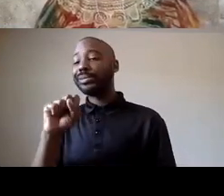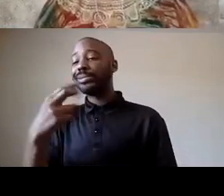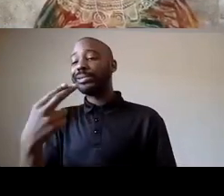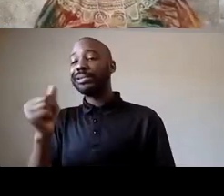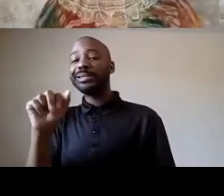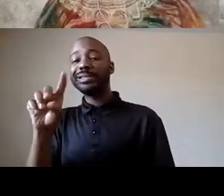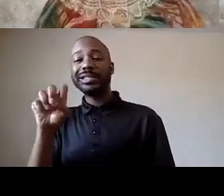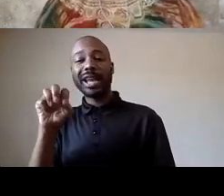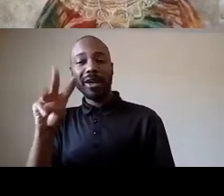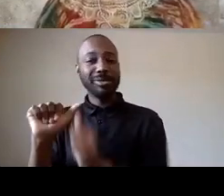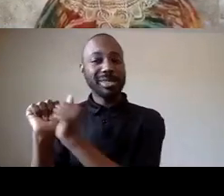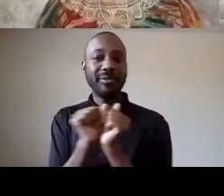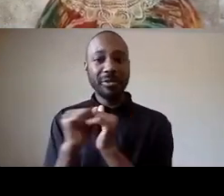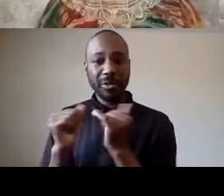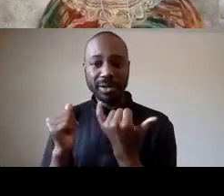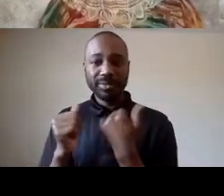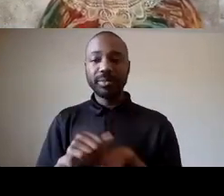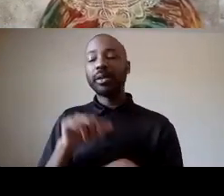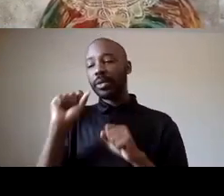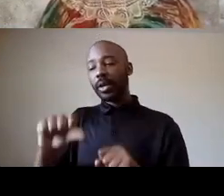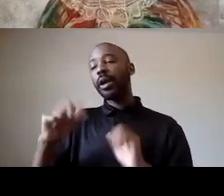people like ruth wilson gilmore or you can read